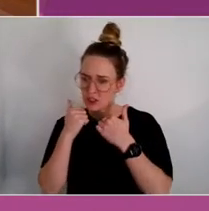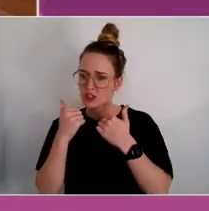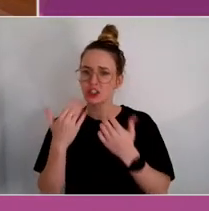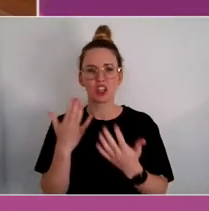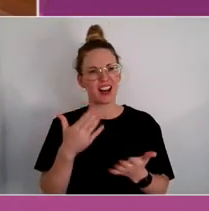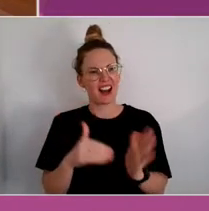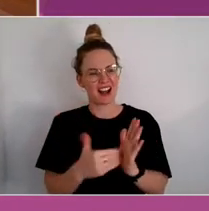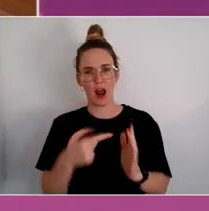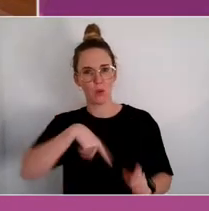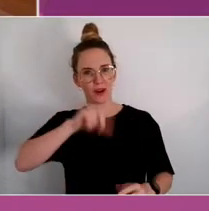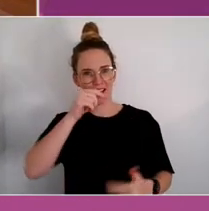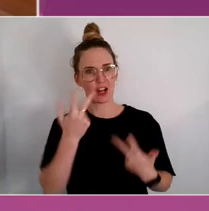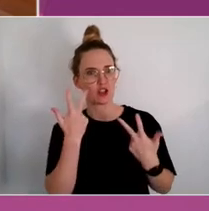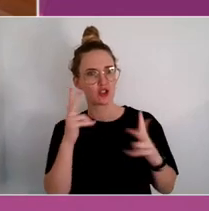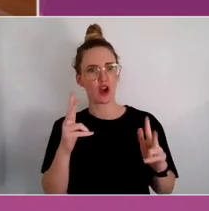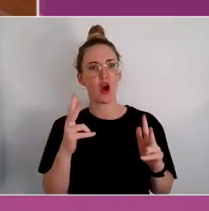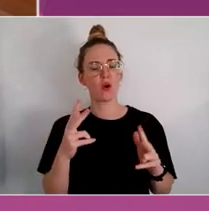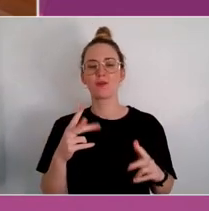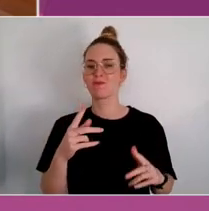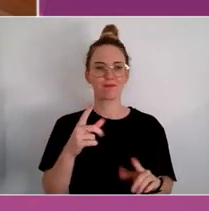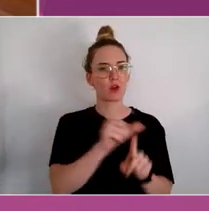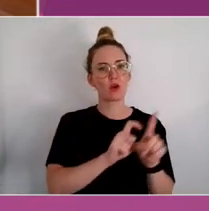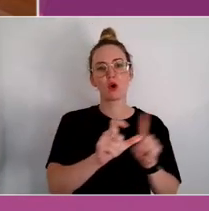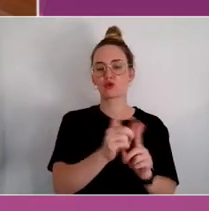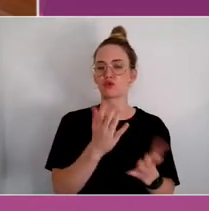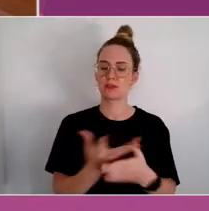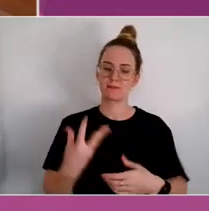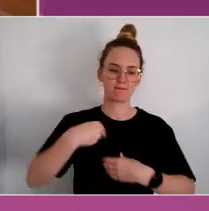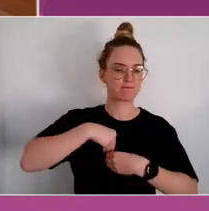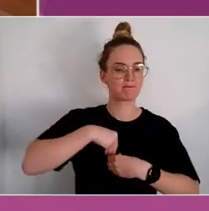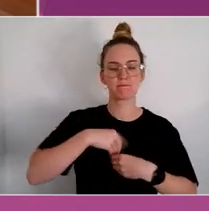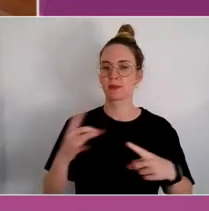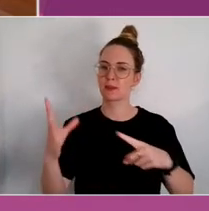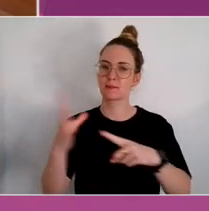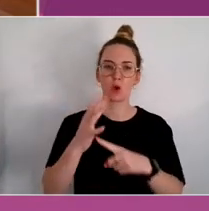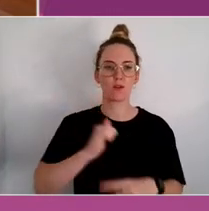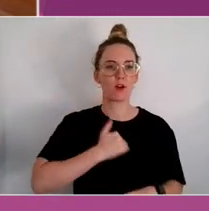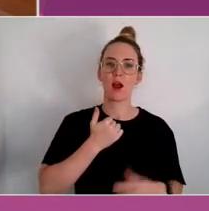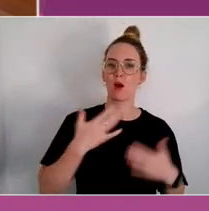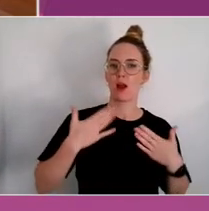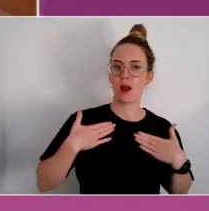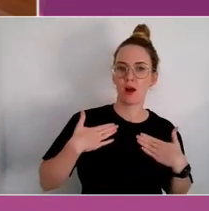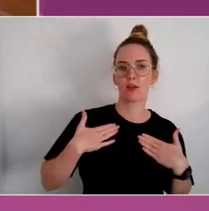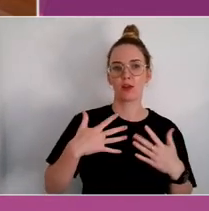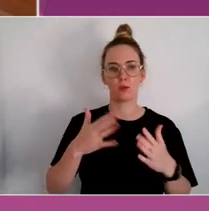a part of our health and wellbeing and it needs to be integrated and valued within health